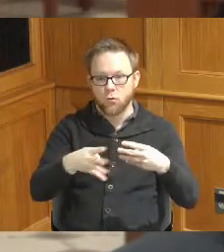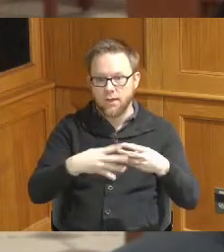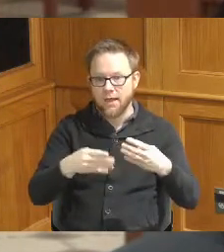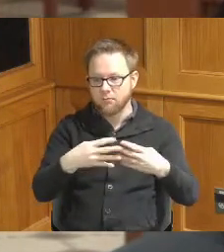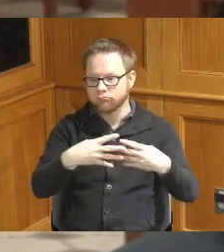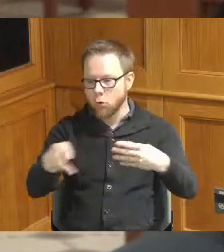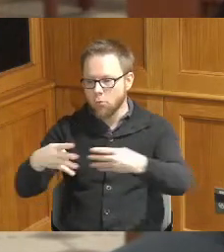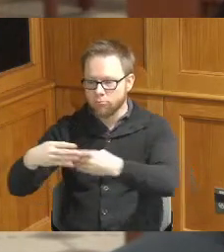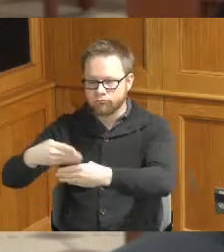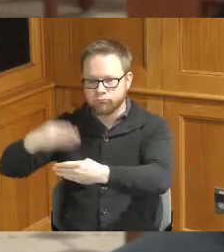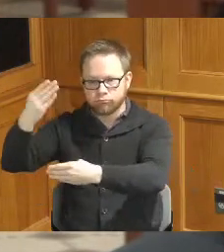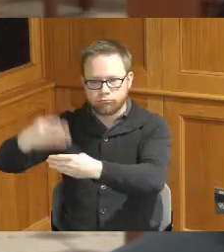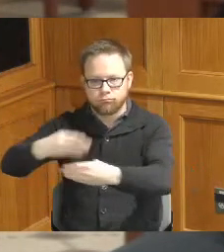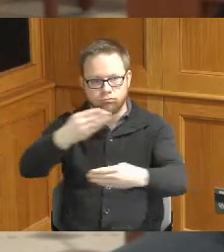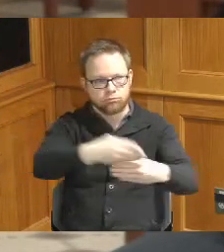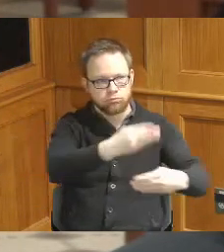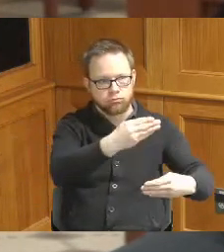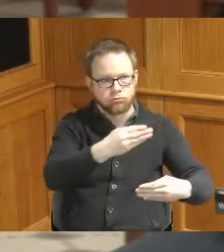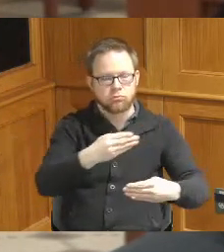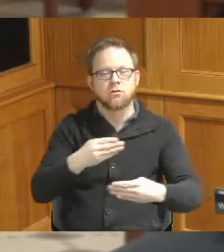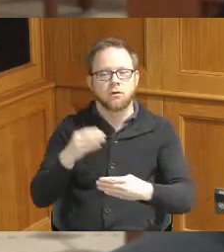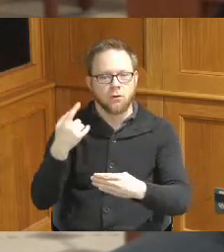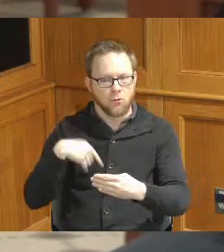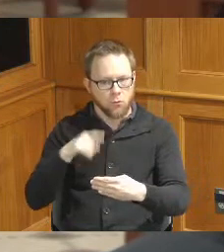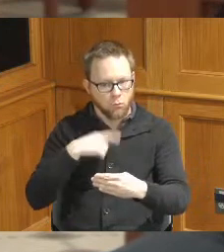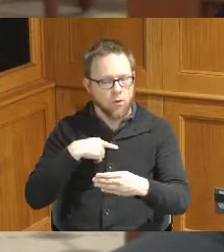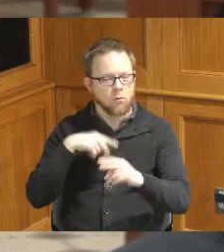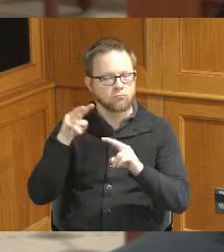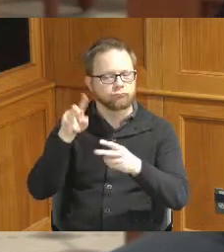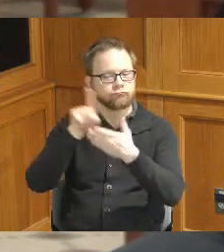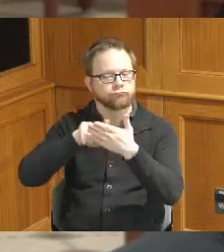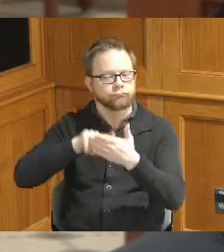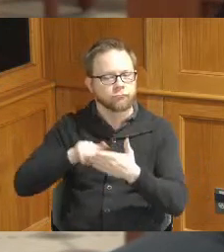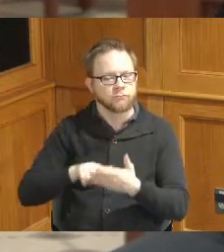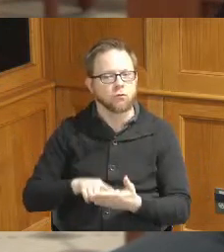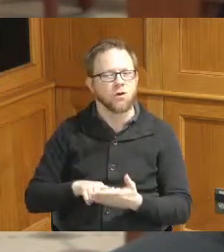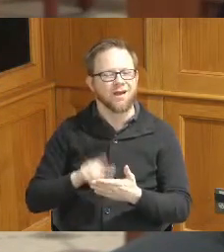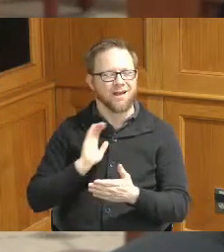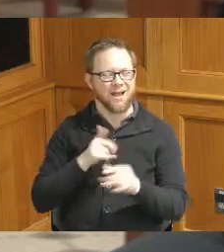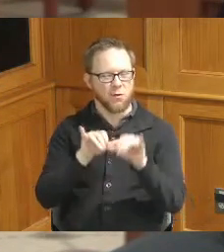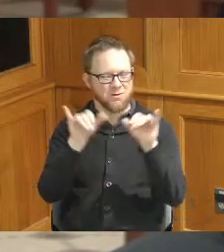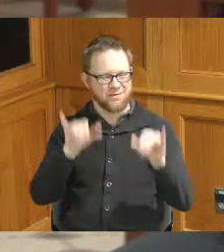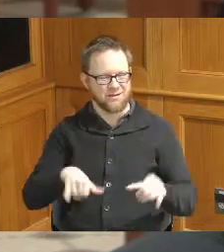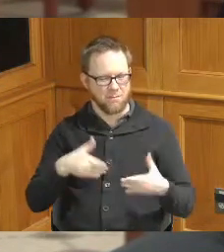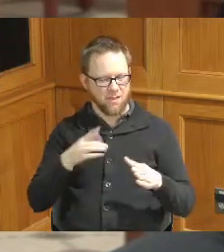all this we were performing scada checks that's our our system where we're able to monitor the